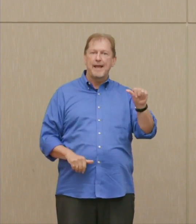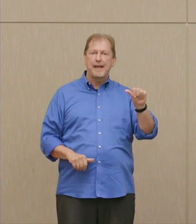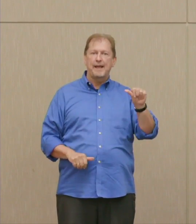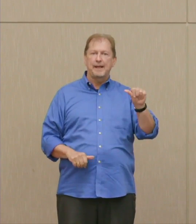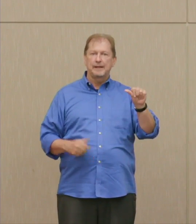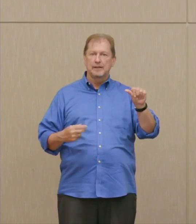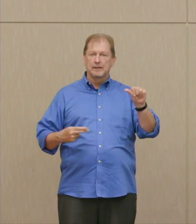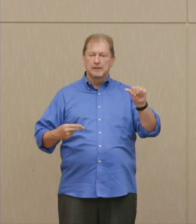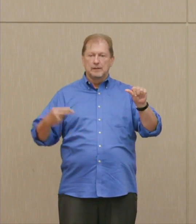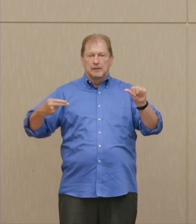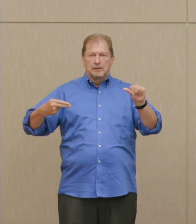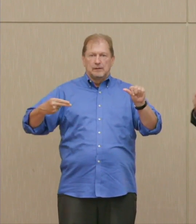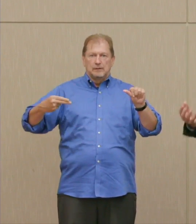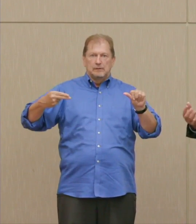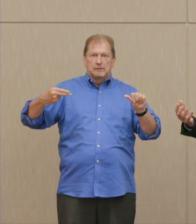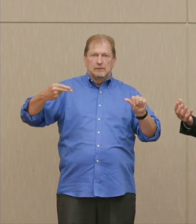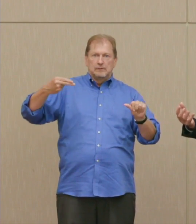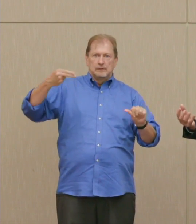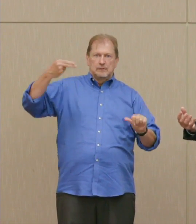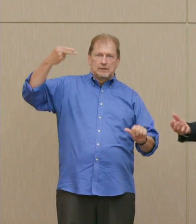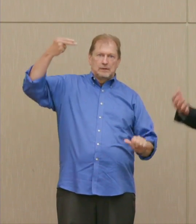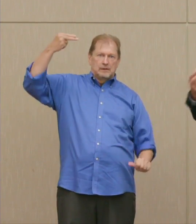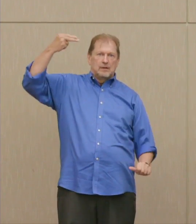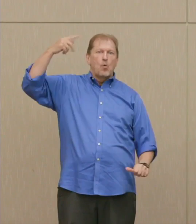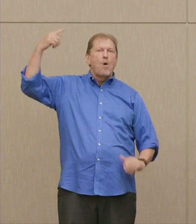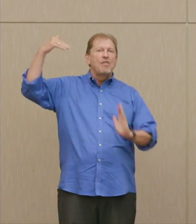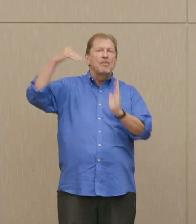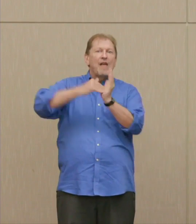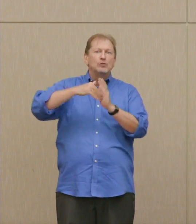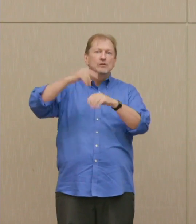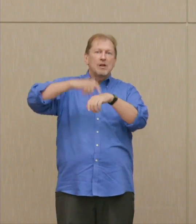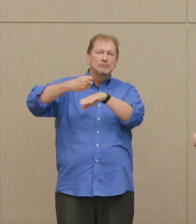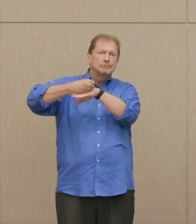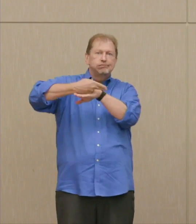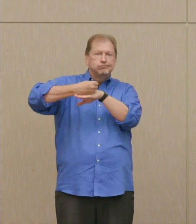be. Not all of them are. You can make them very small, in fact.